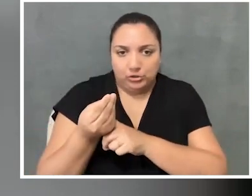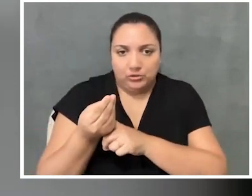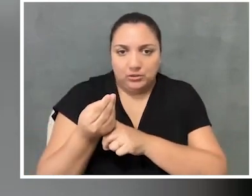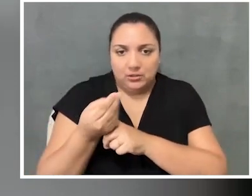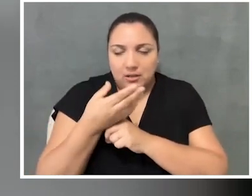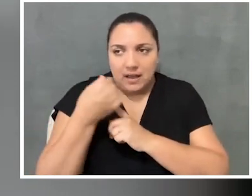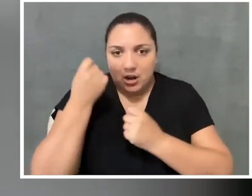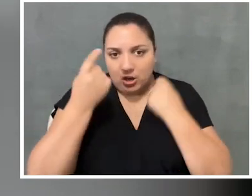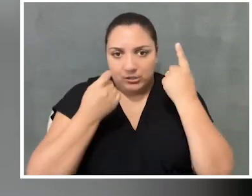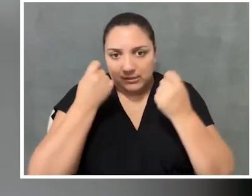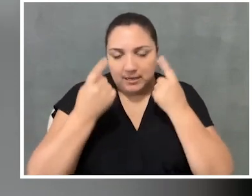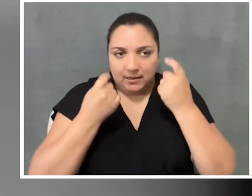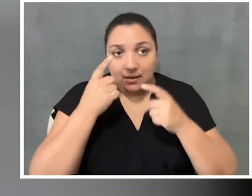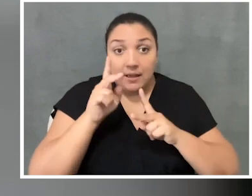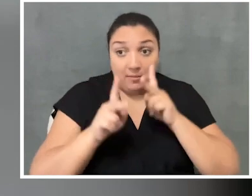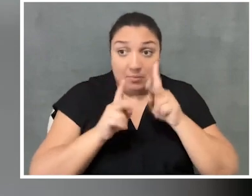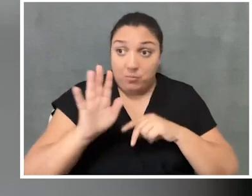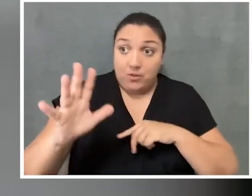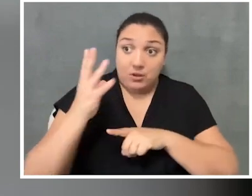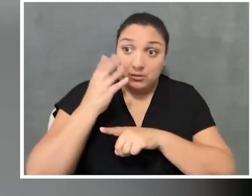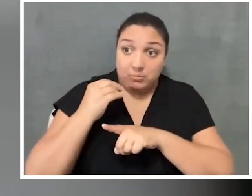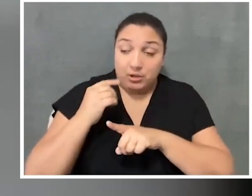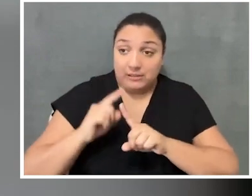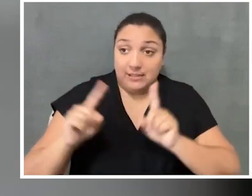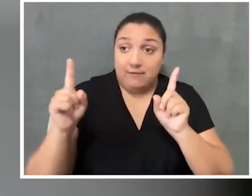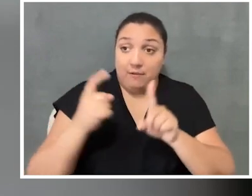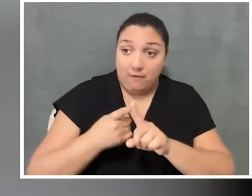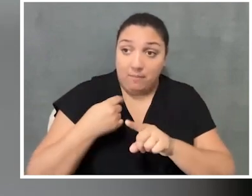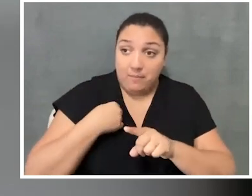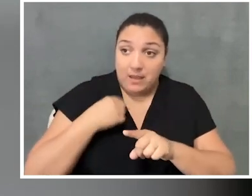with experiences different from your own will be in the space that you're in.